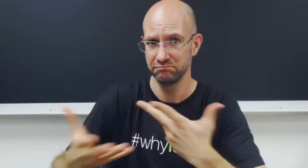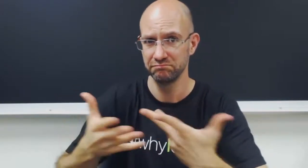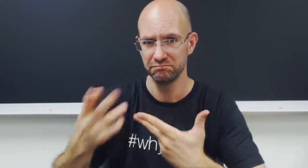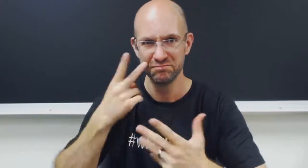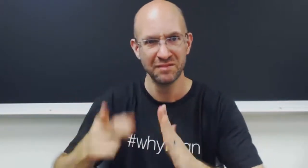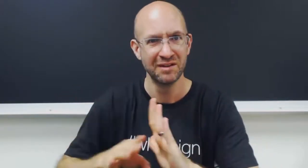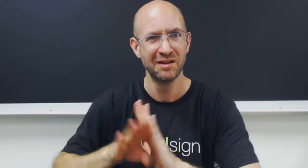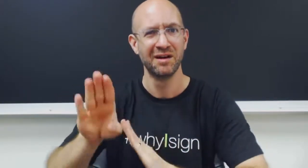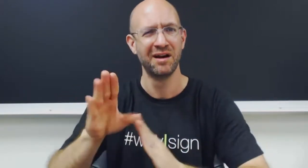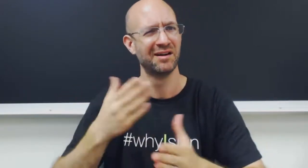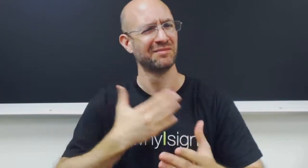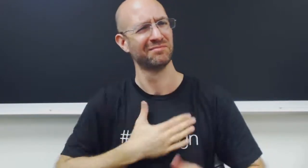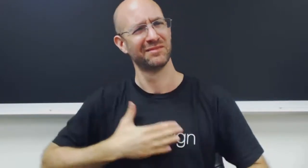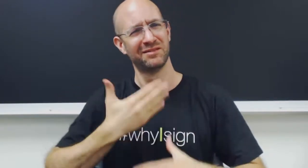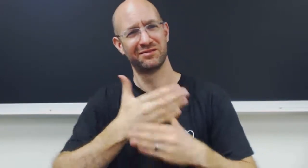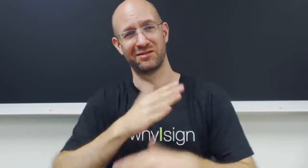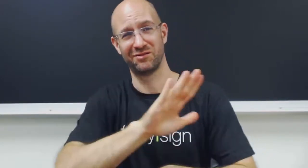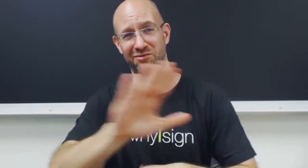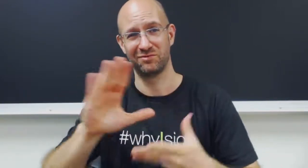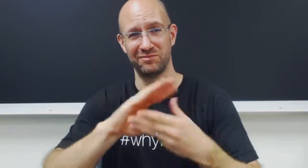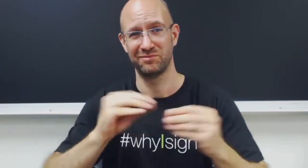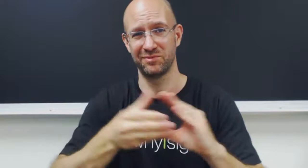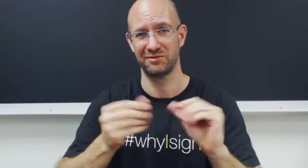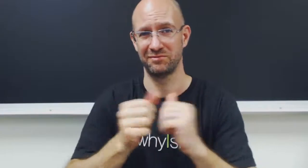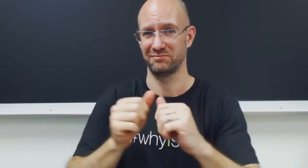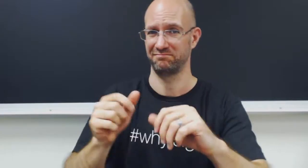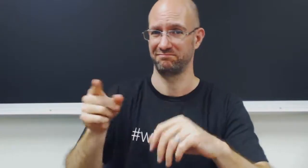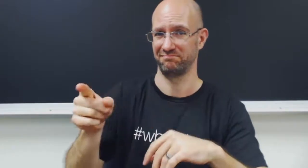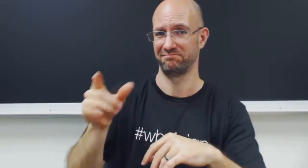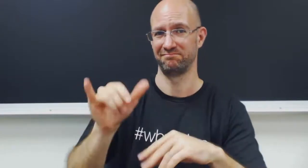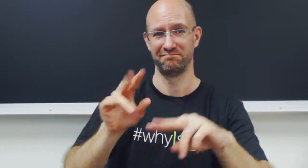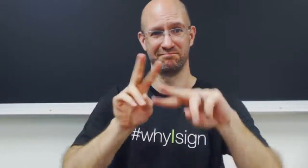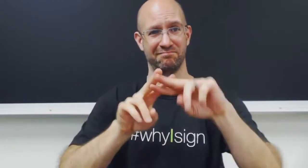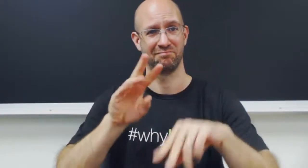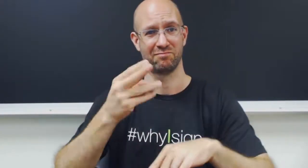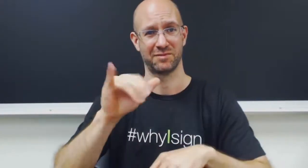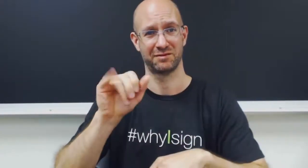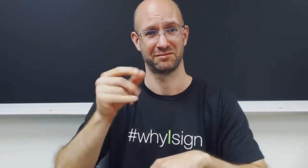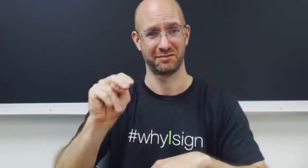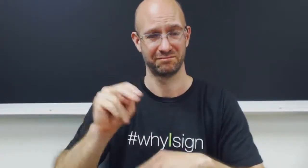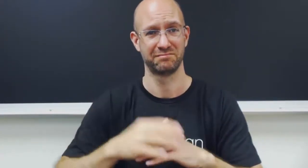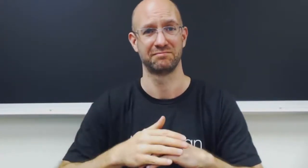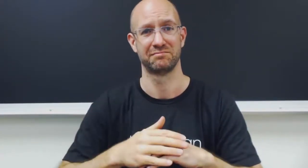and see them grow to be successful, please share your stories with #whyIsign.